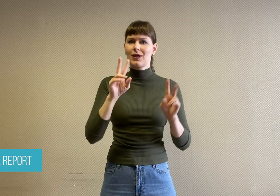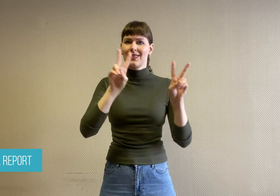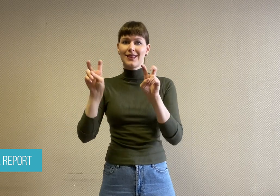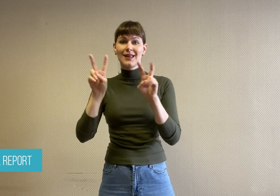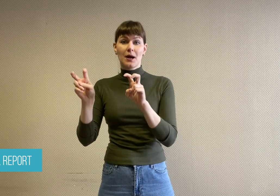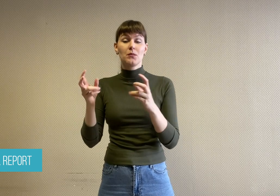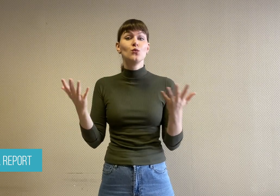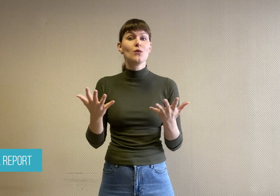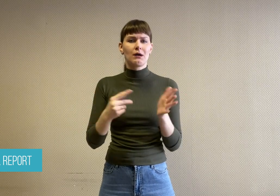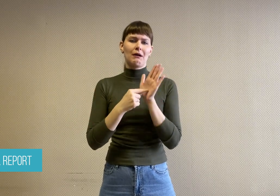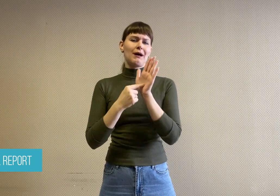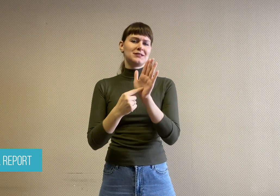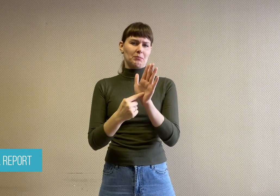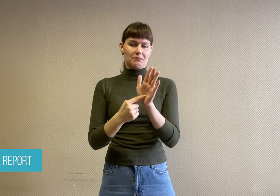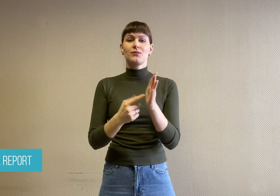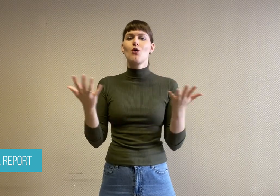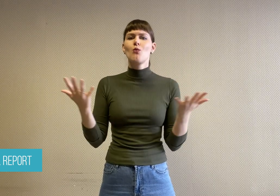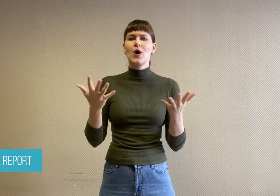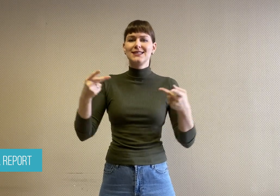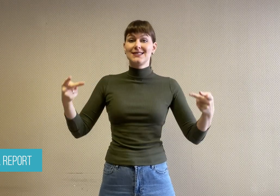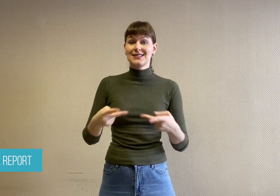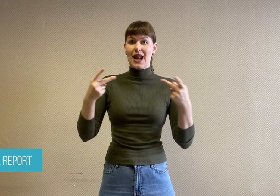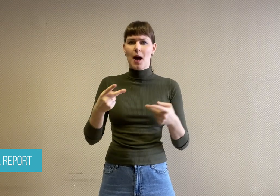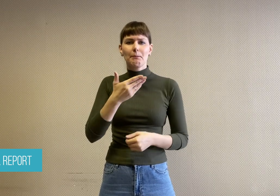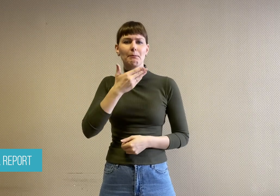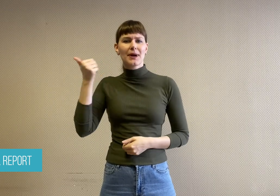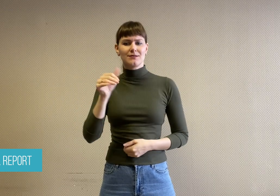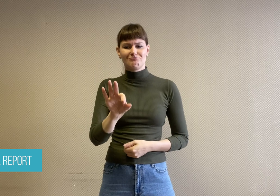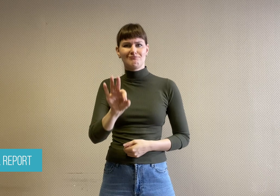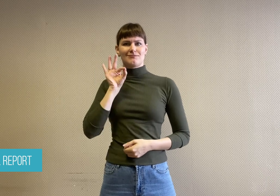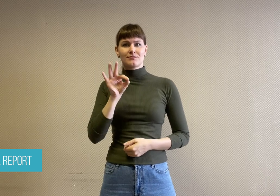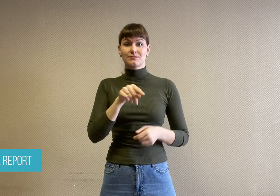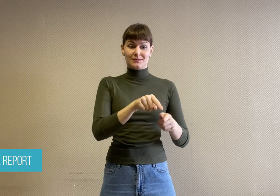as which lettuce is healthier: pre-packaged in a bag or raw.